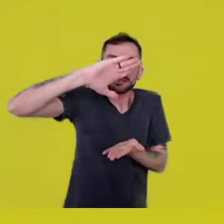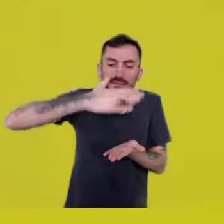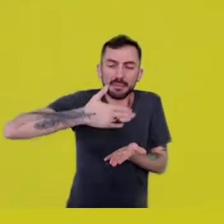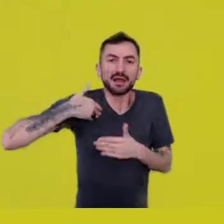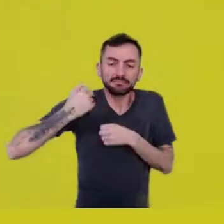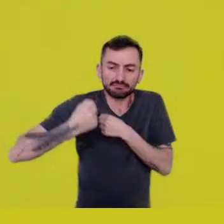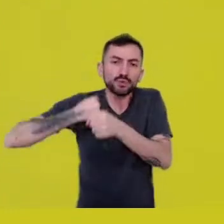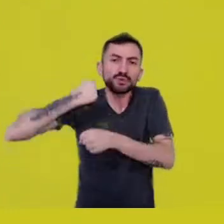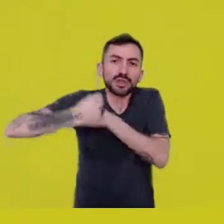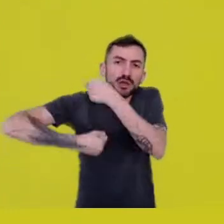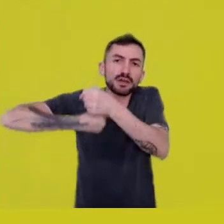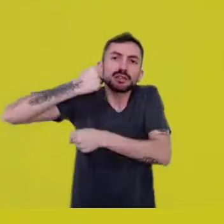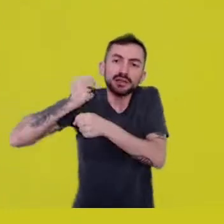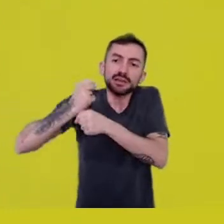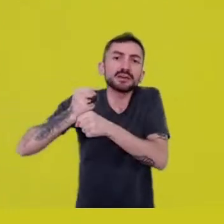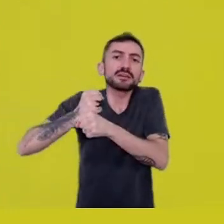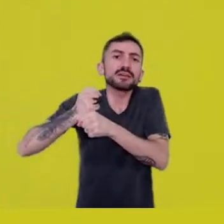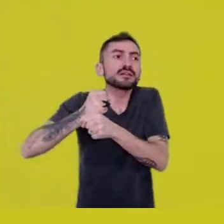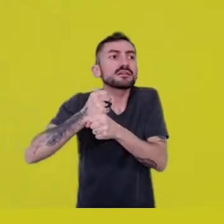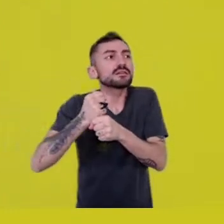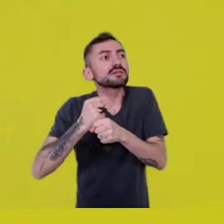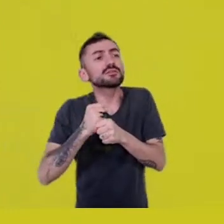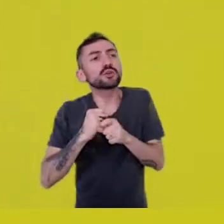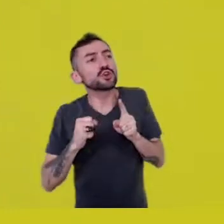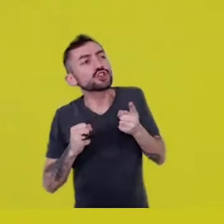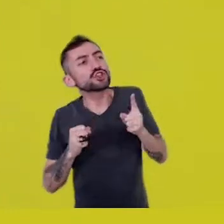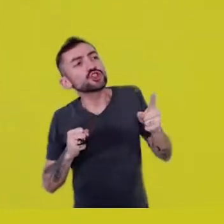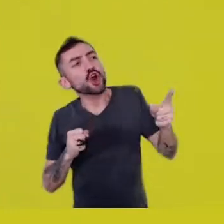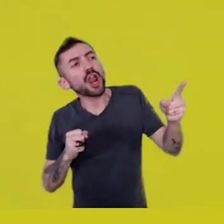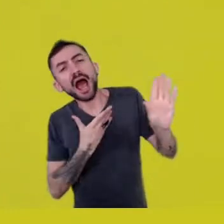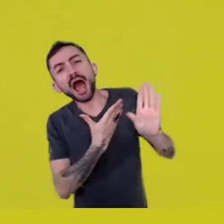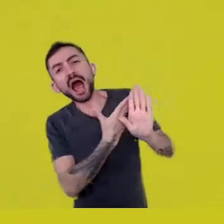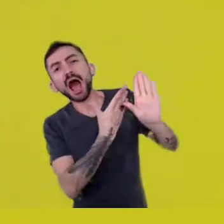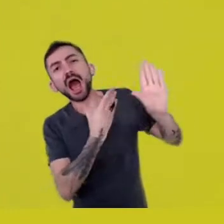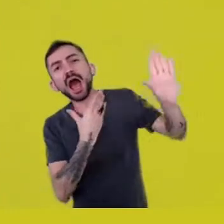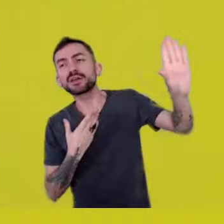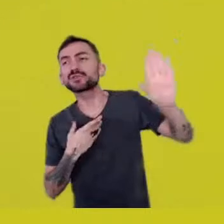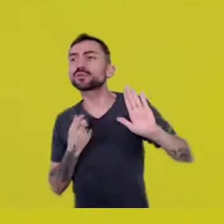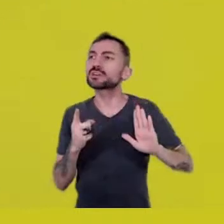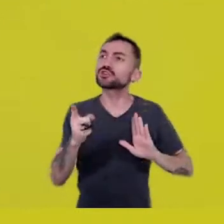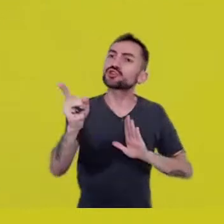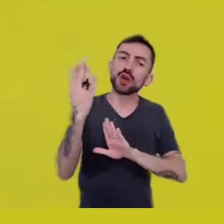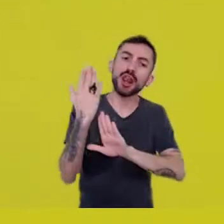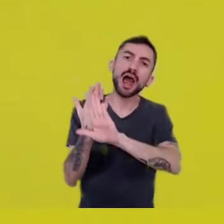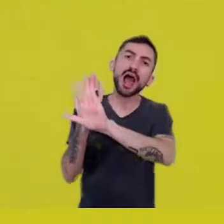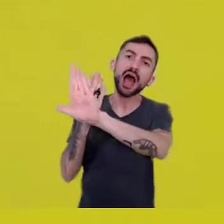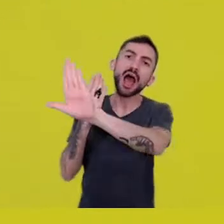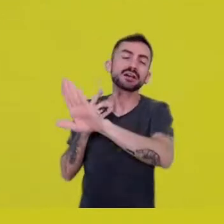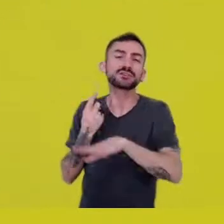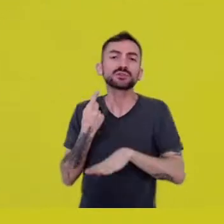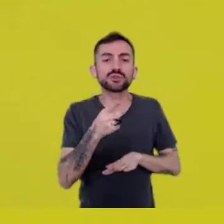creating, in fact, isolated environments. They became almost ship capsules